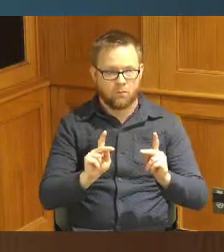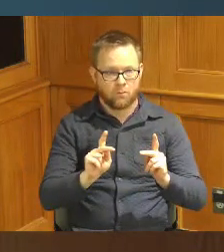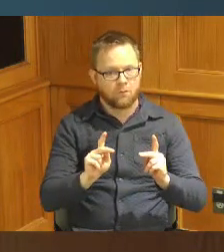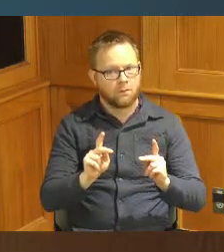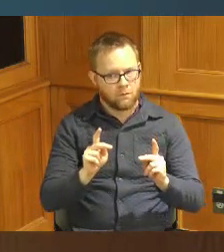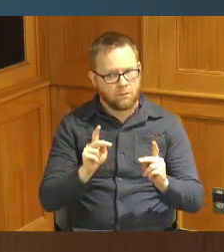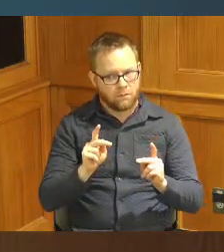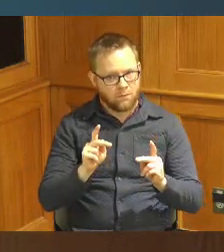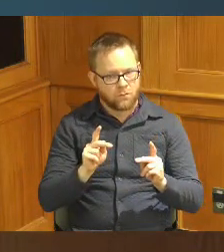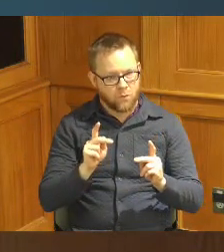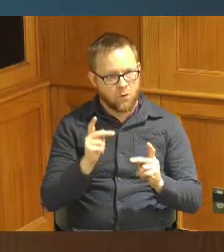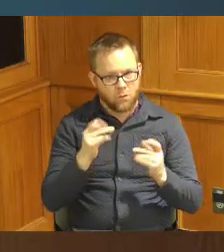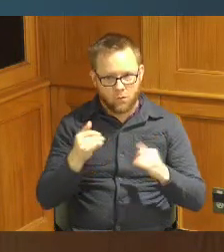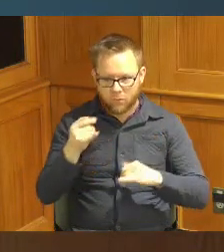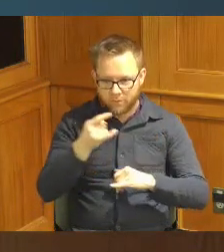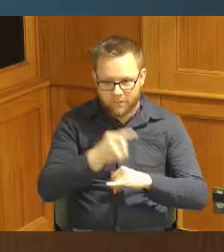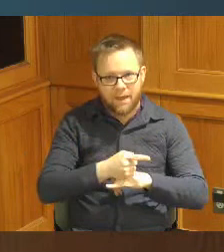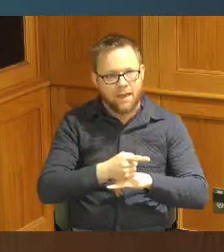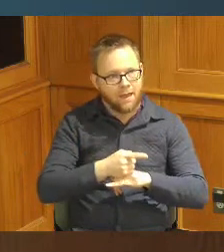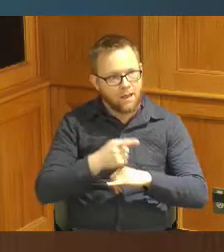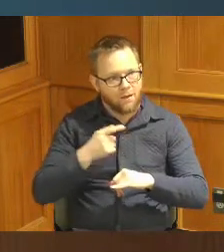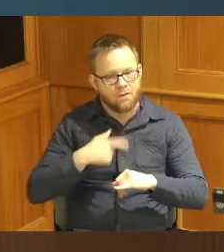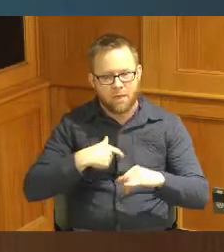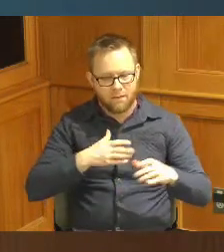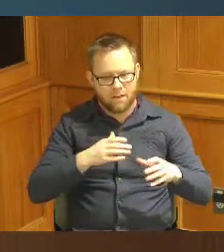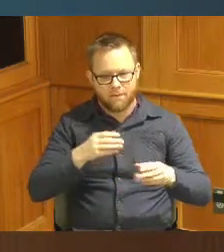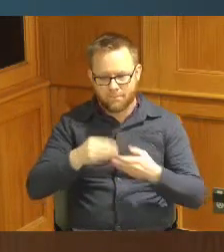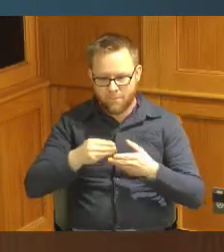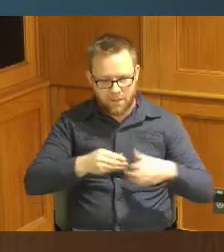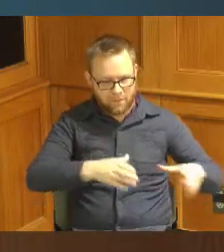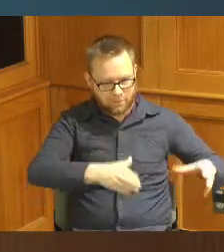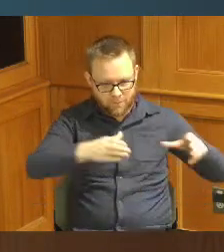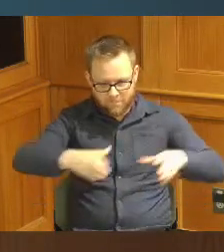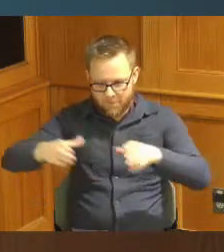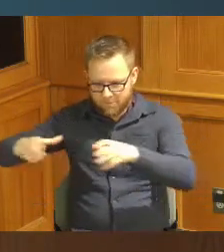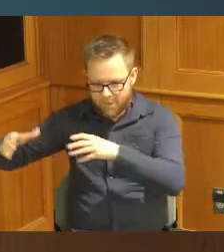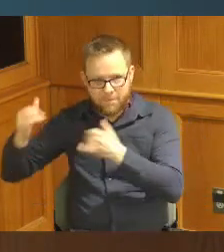do today we put them in the pots but now we're trying to get it to through your organizations